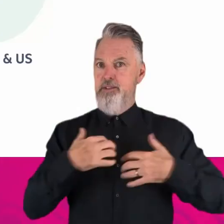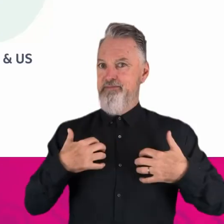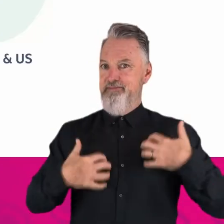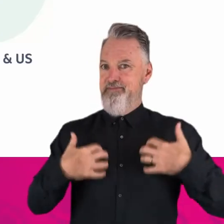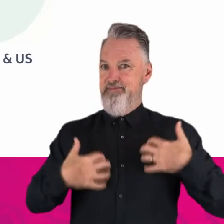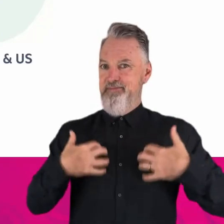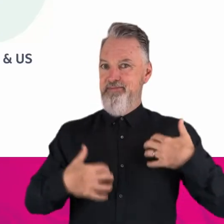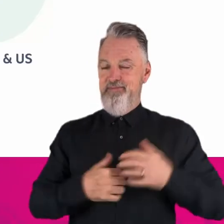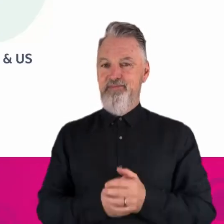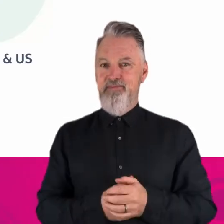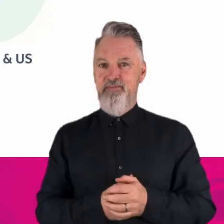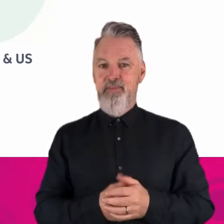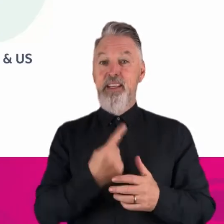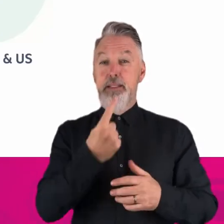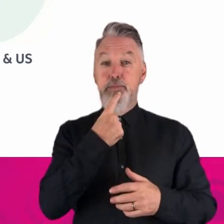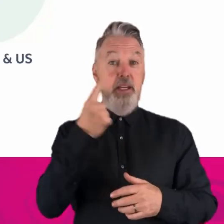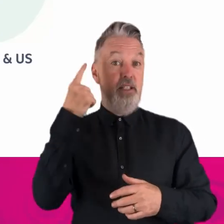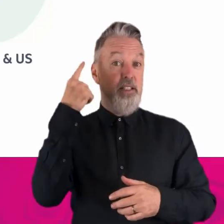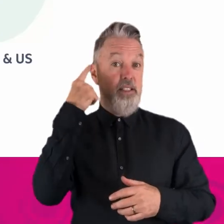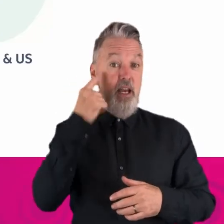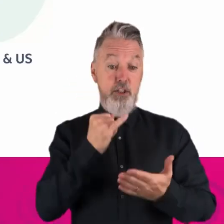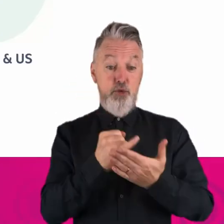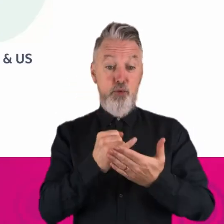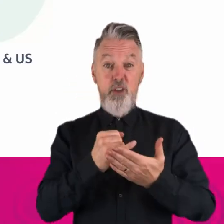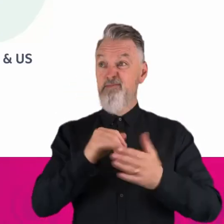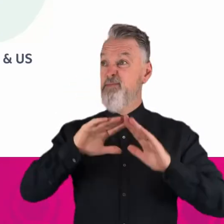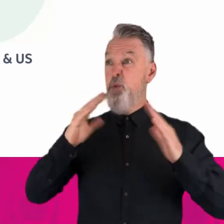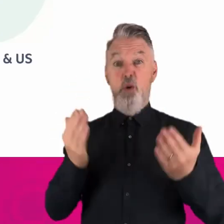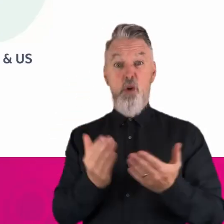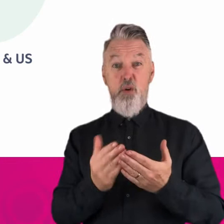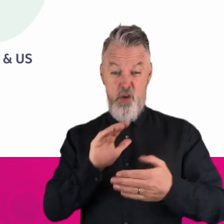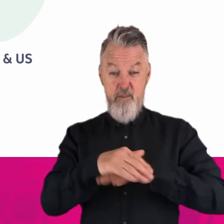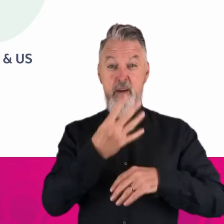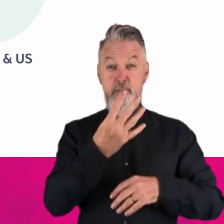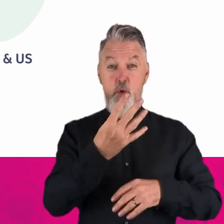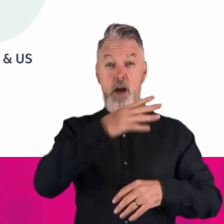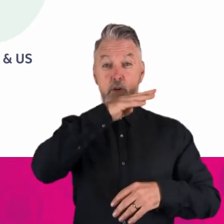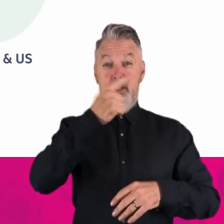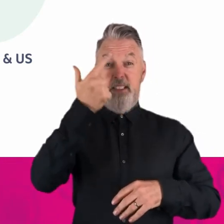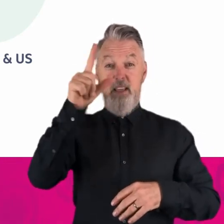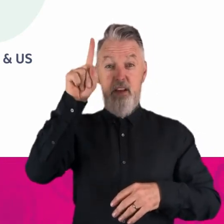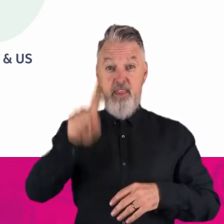Speech sound disorders are a global issue. There’s over 470,000 kids across Australia